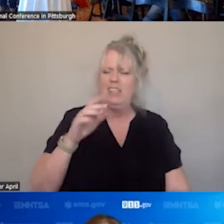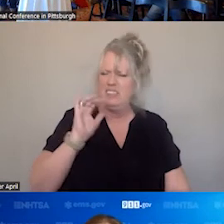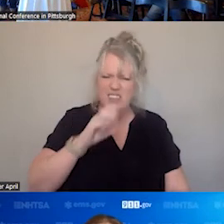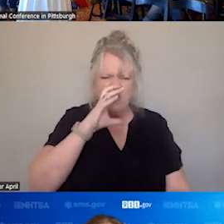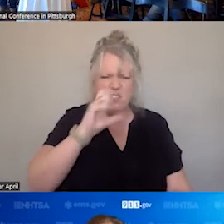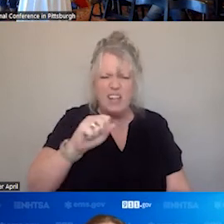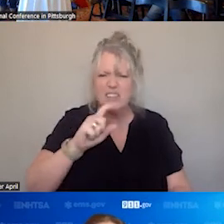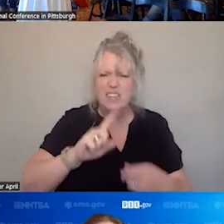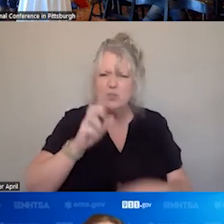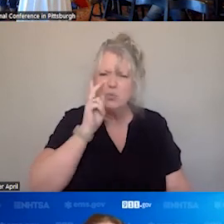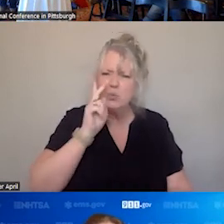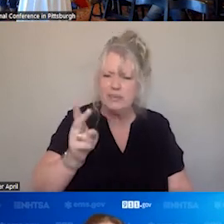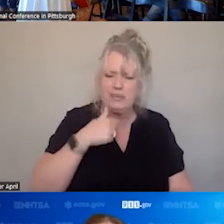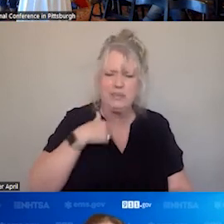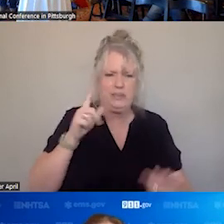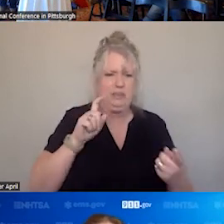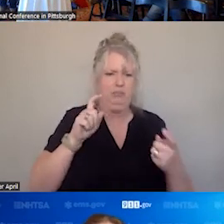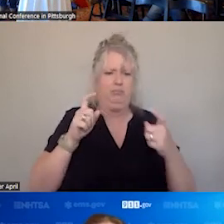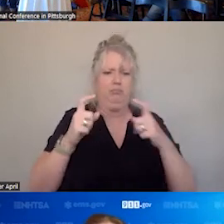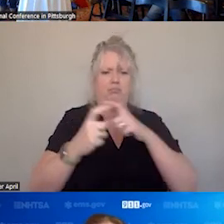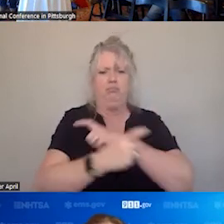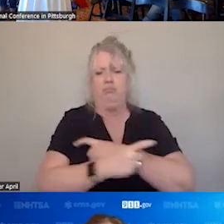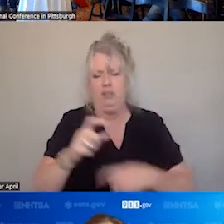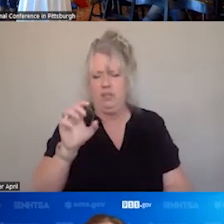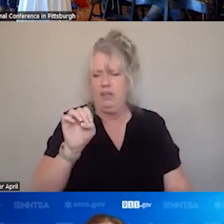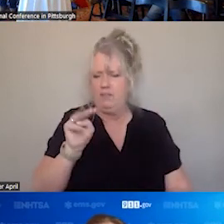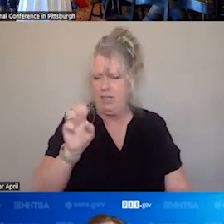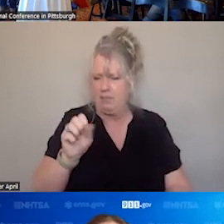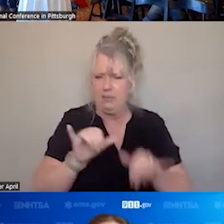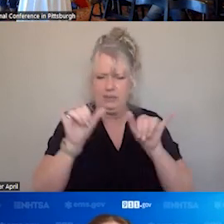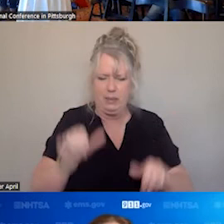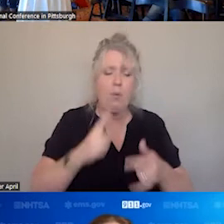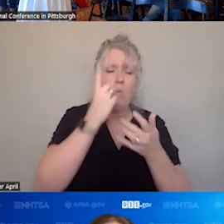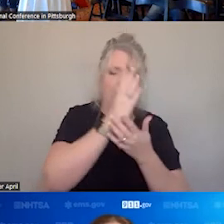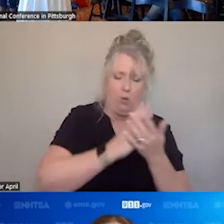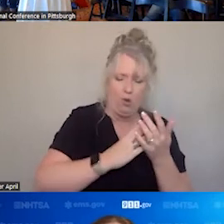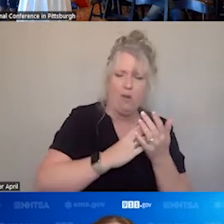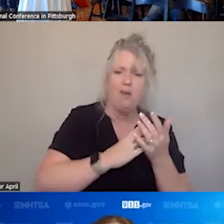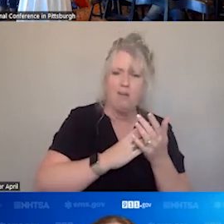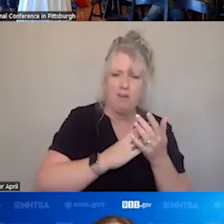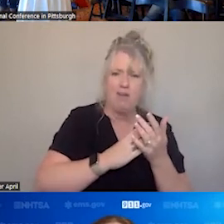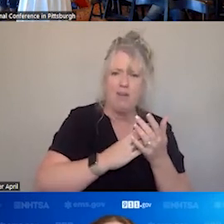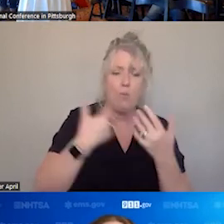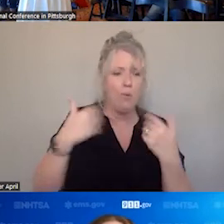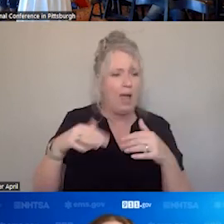THE EVOLUTION OF THE EMS SYSTEM. AND ON THE ONE HAND IT IS IT IS IMPRESSIVE TO SEE HOW MUCH,